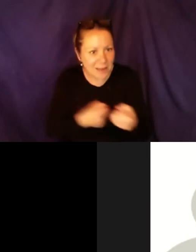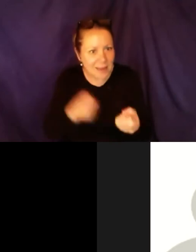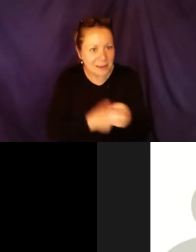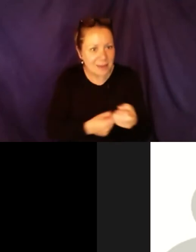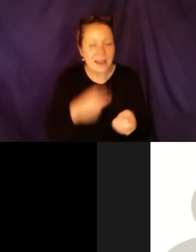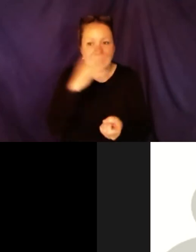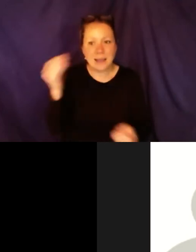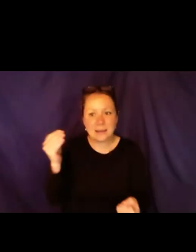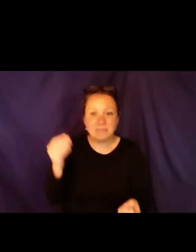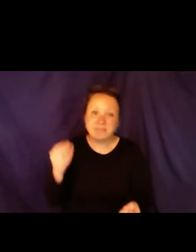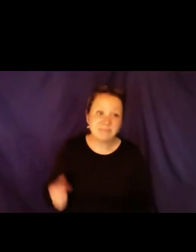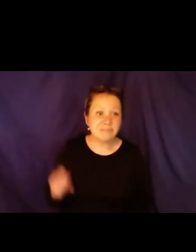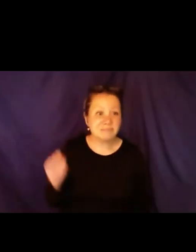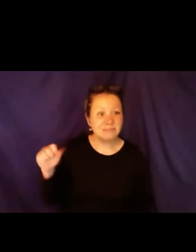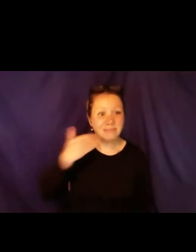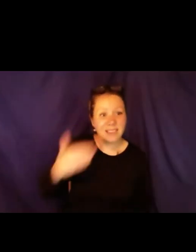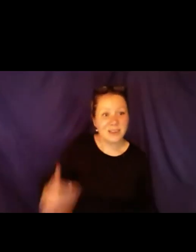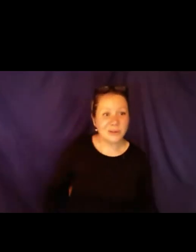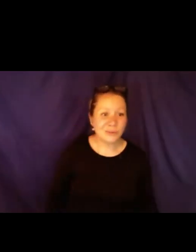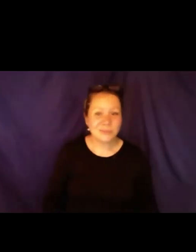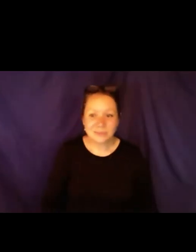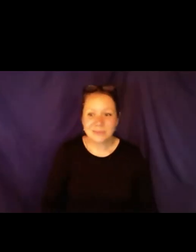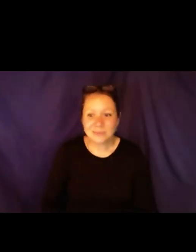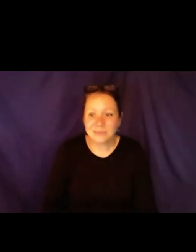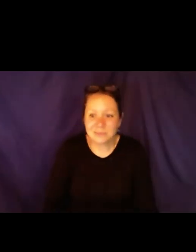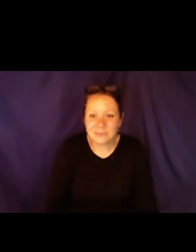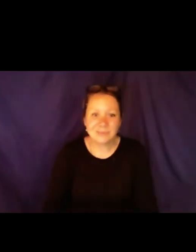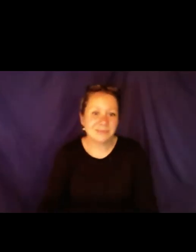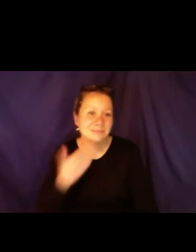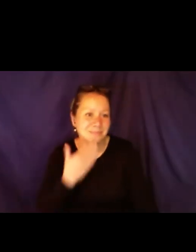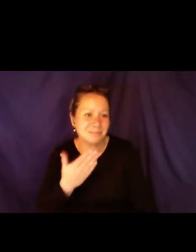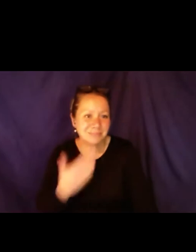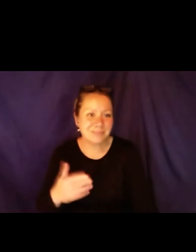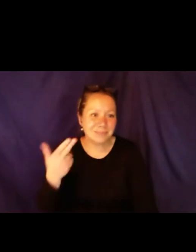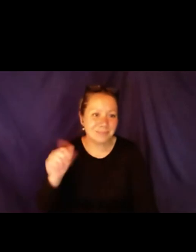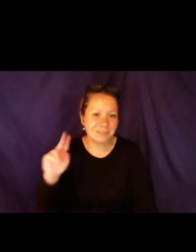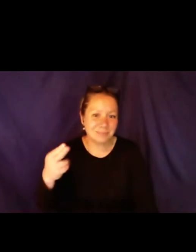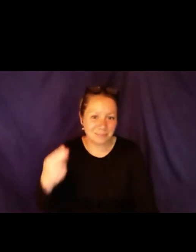things like this where there is lots of people who are listening and advocating a